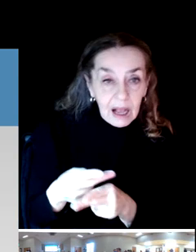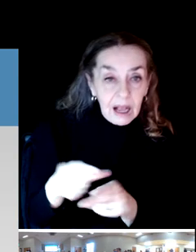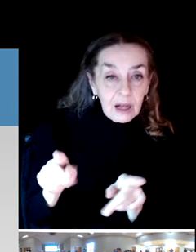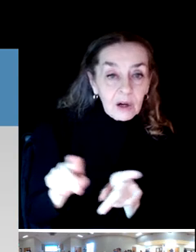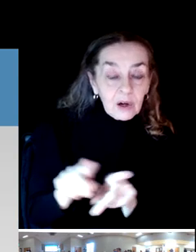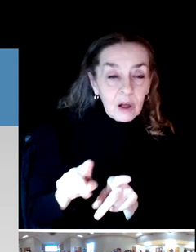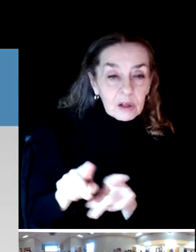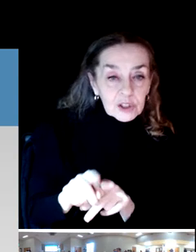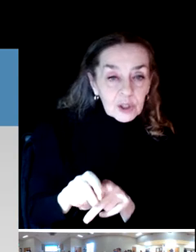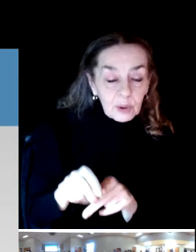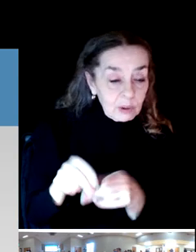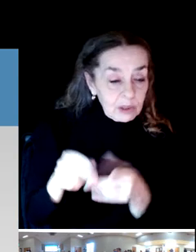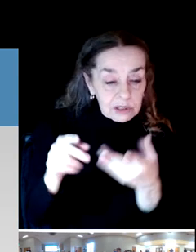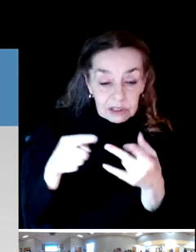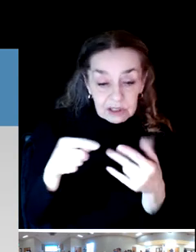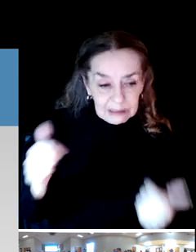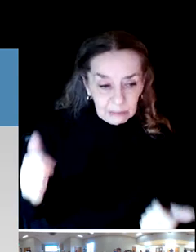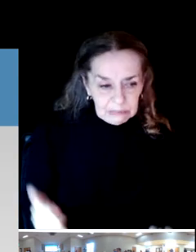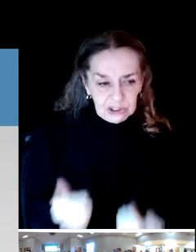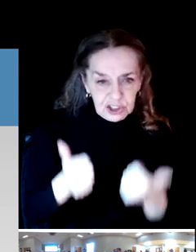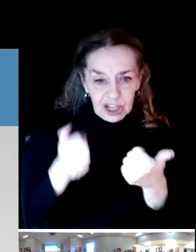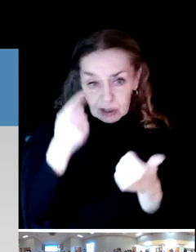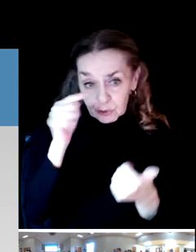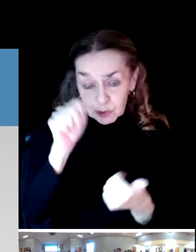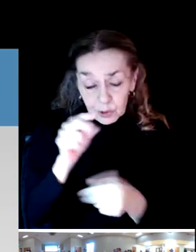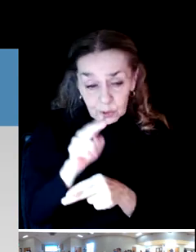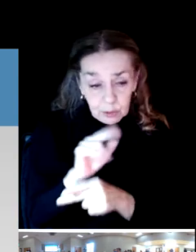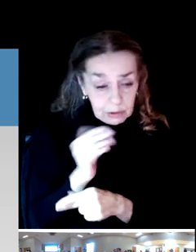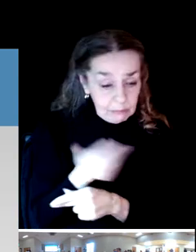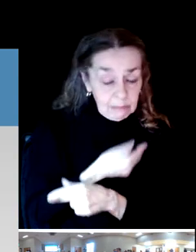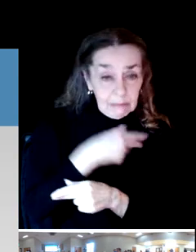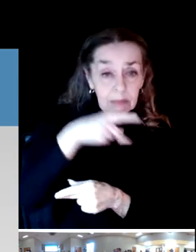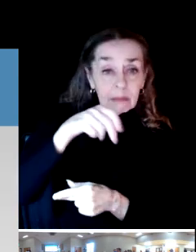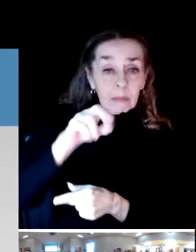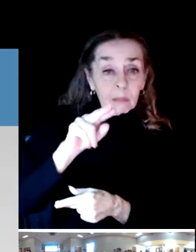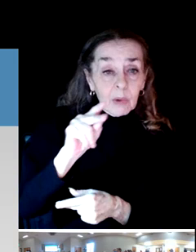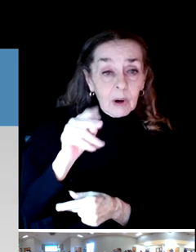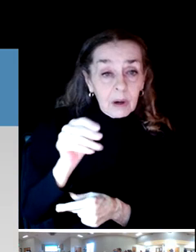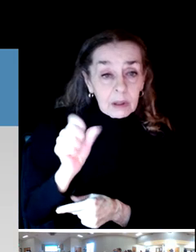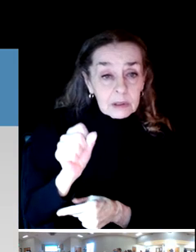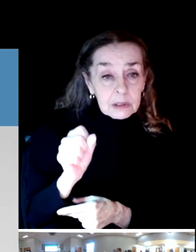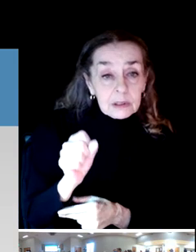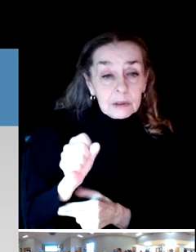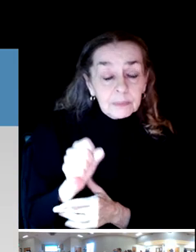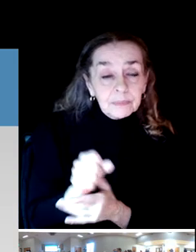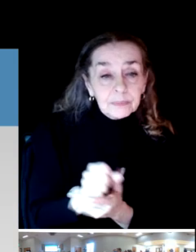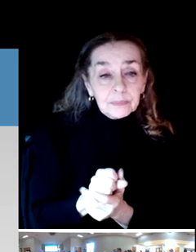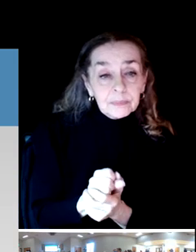To use your parks and from that we can start molding what might be an immediate need.